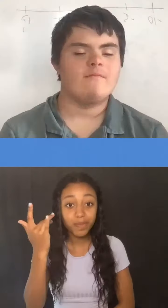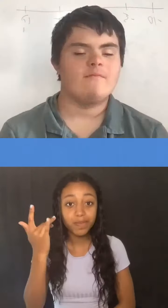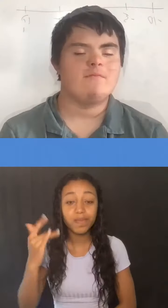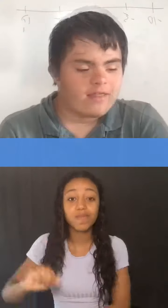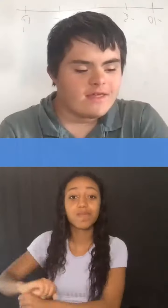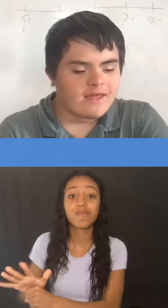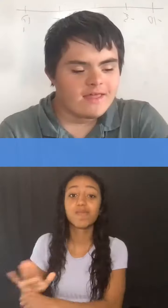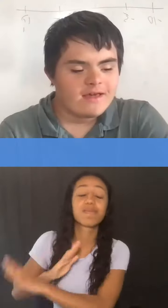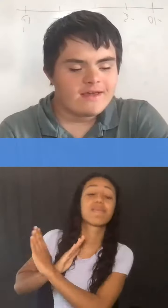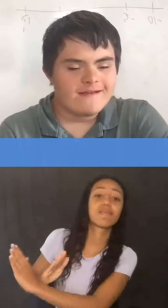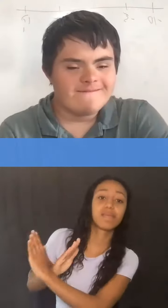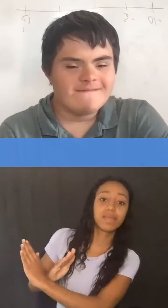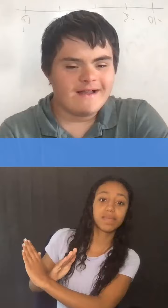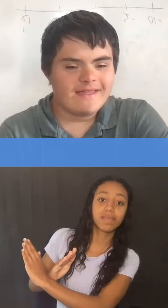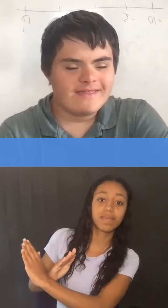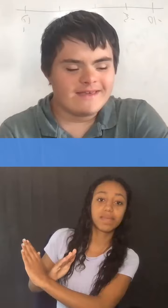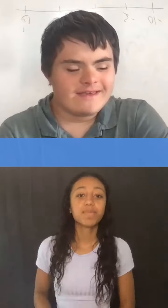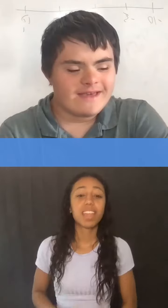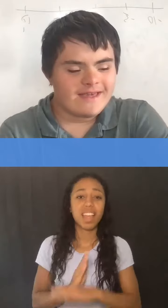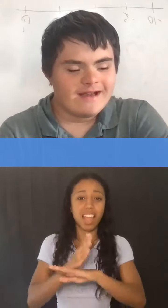Since getting vaccinated,